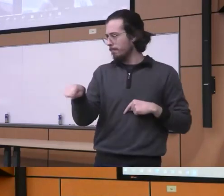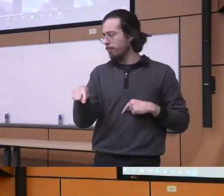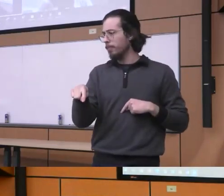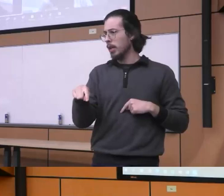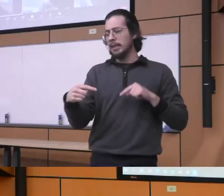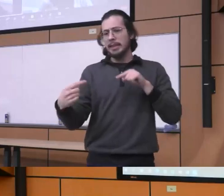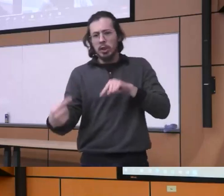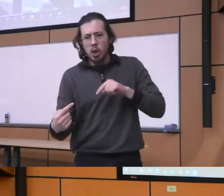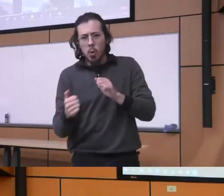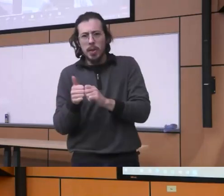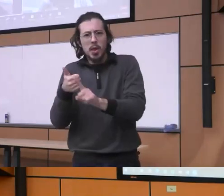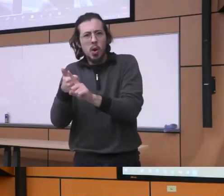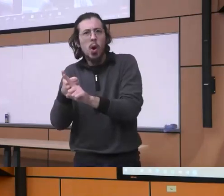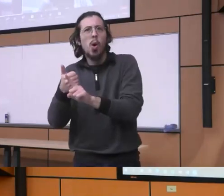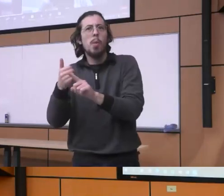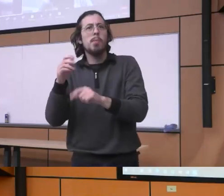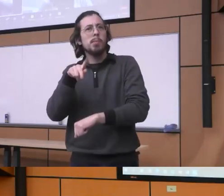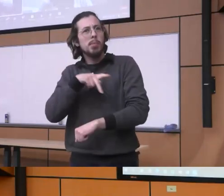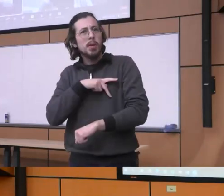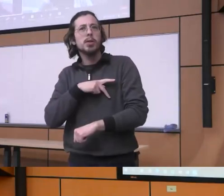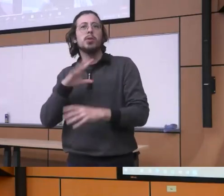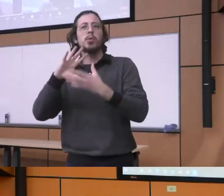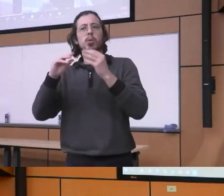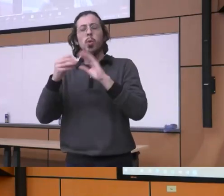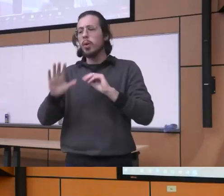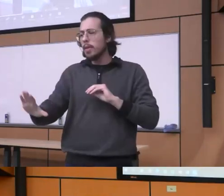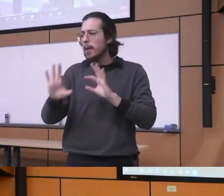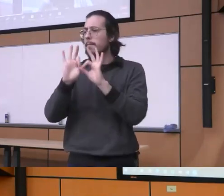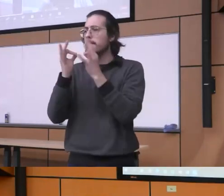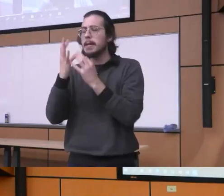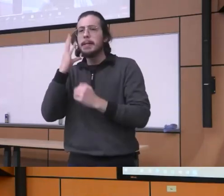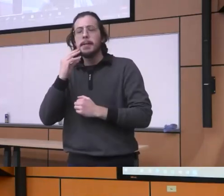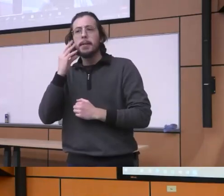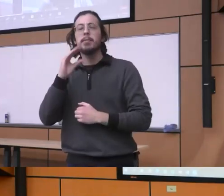personal stories of struggles you know and their families and everything and you see two reactions